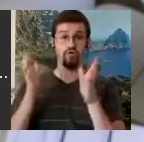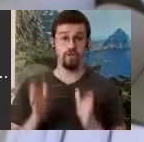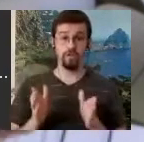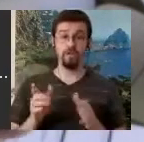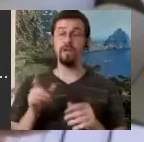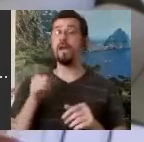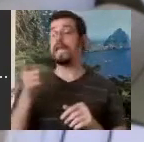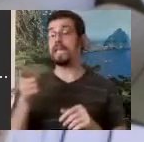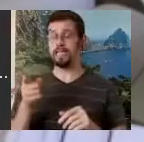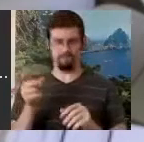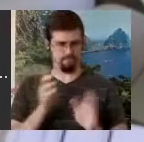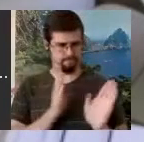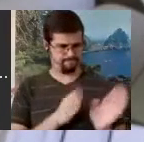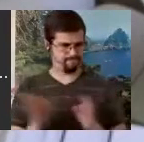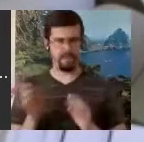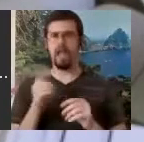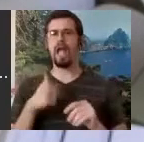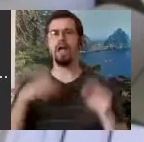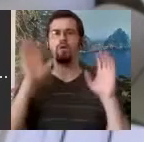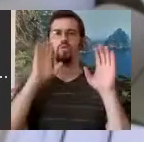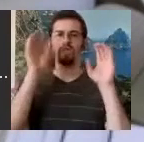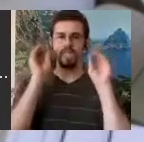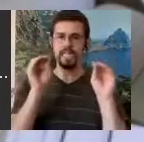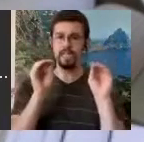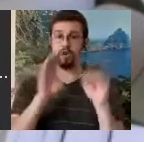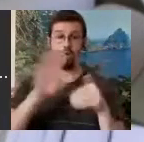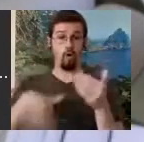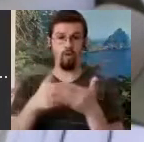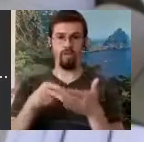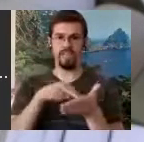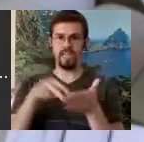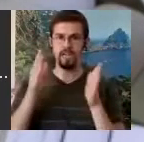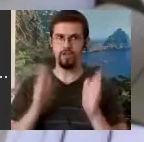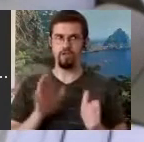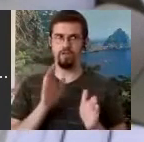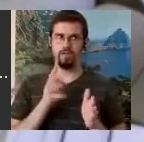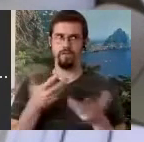morning to the very exhausted dancers of all things they would dance until late